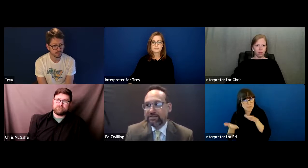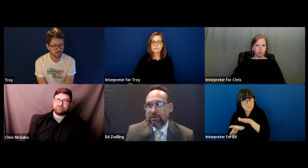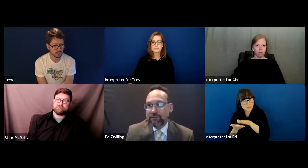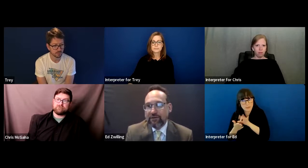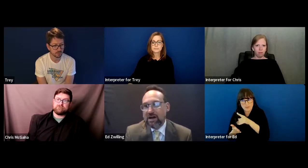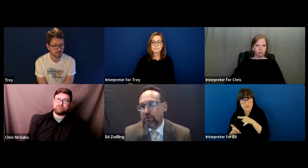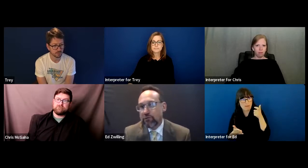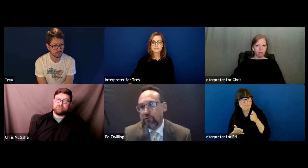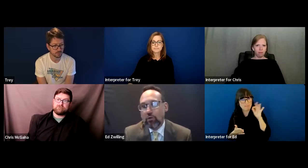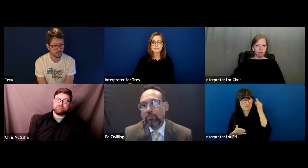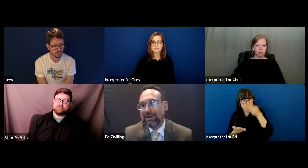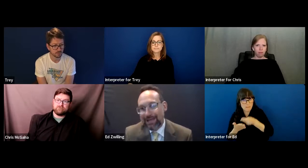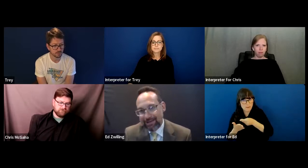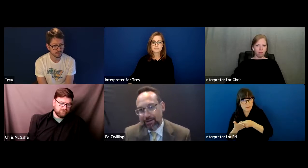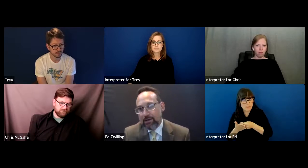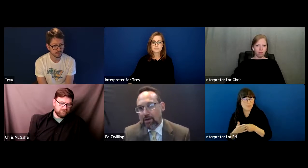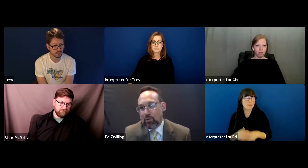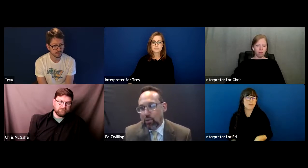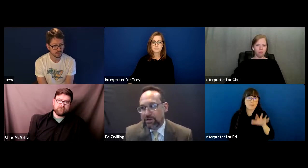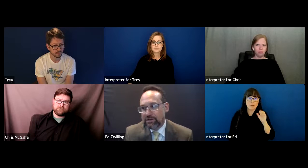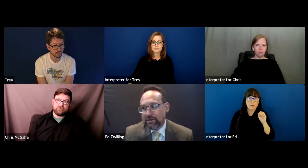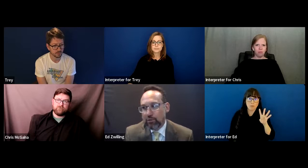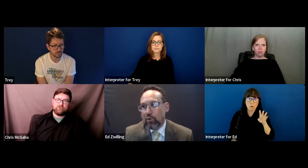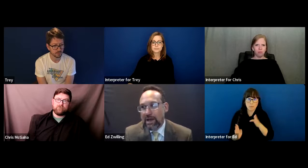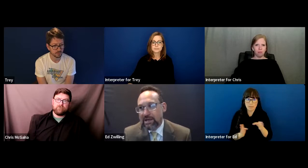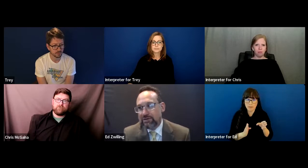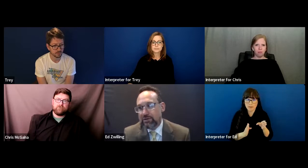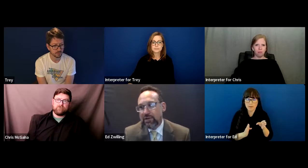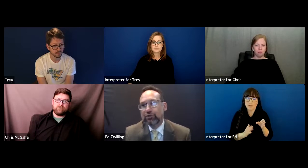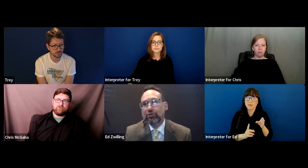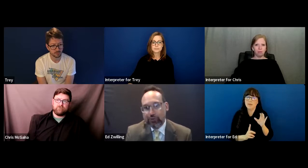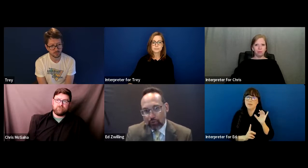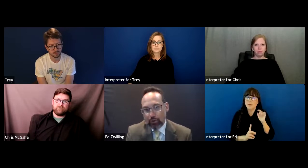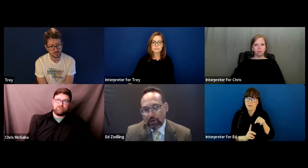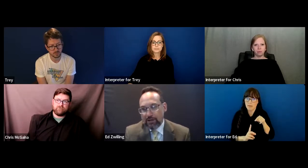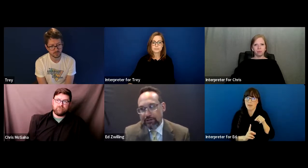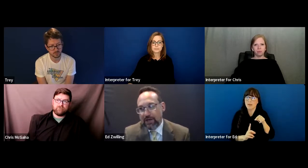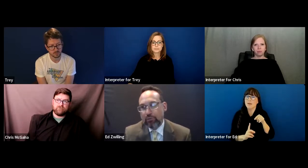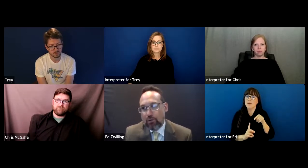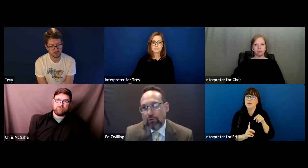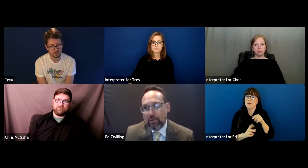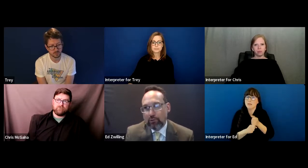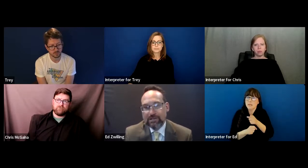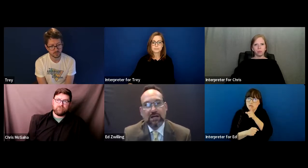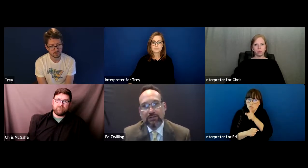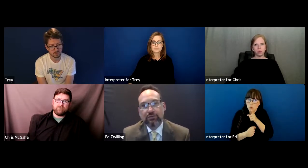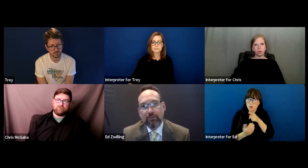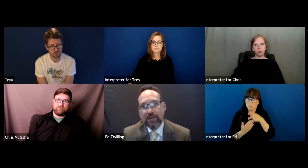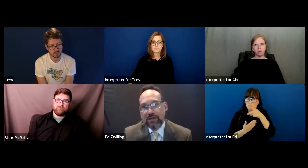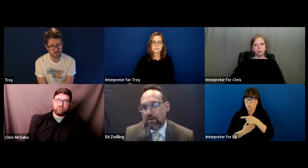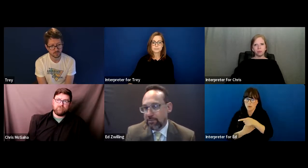So the 504 plan was the way to ensure that that program was not discriminating on the